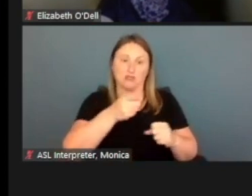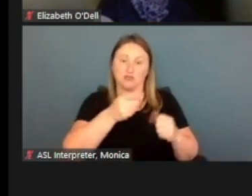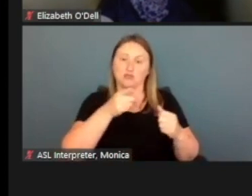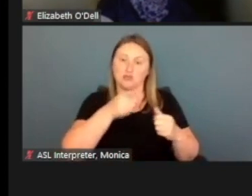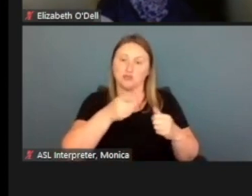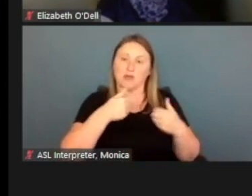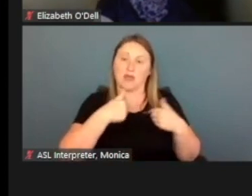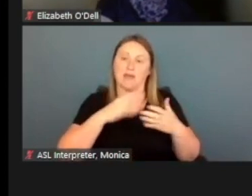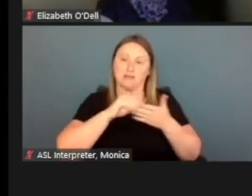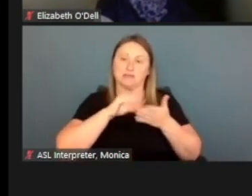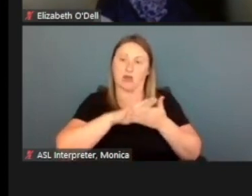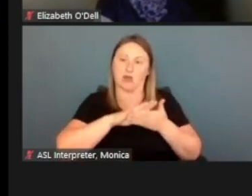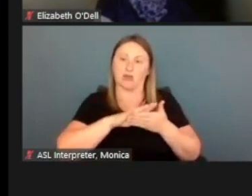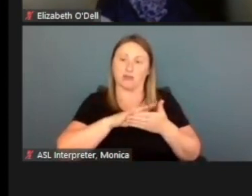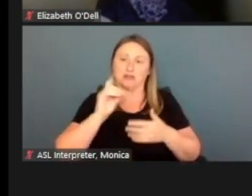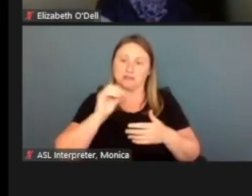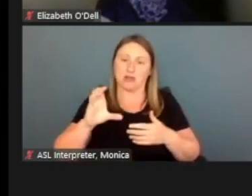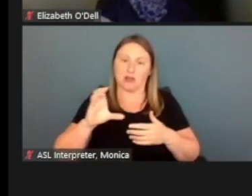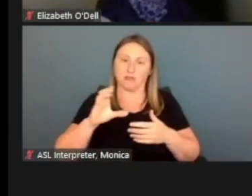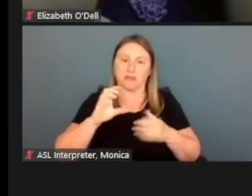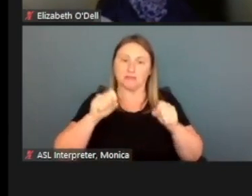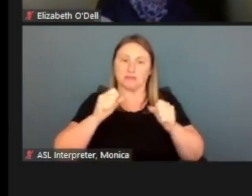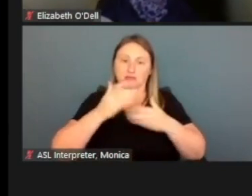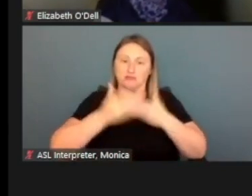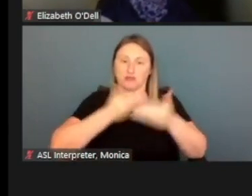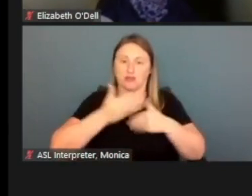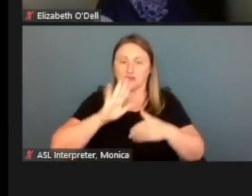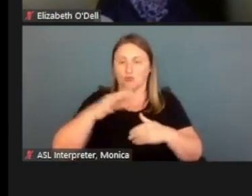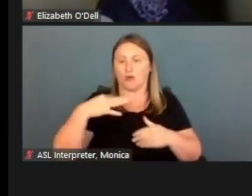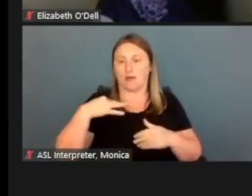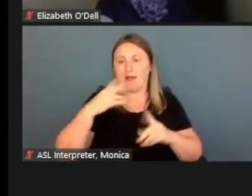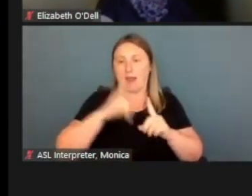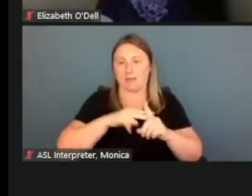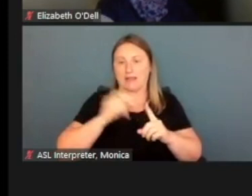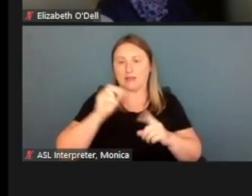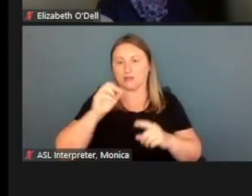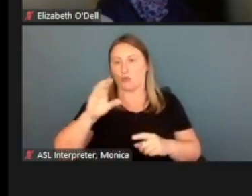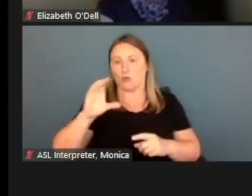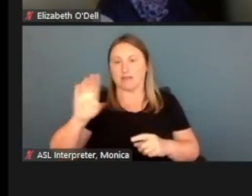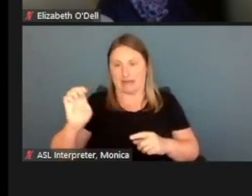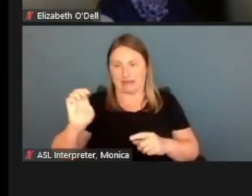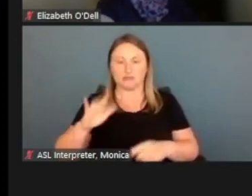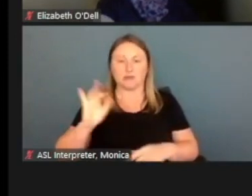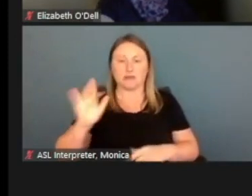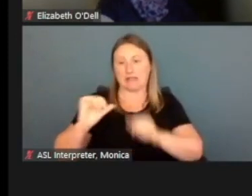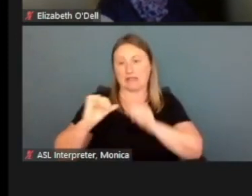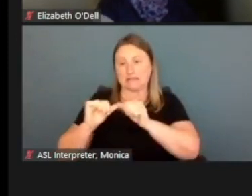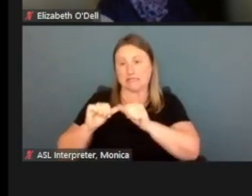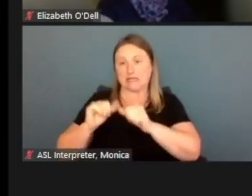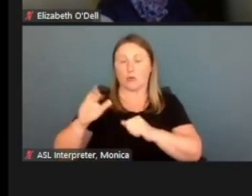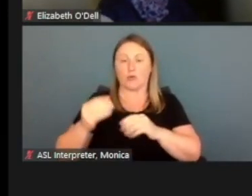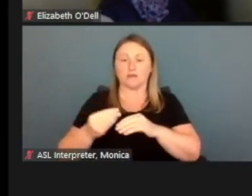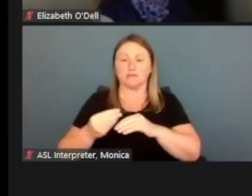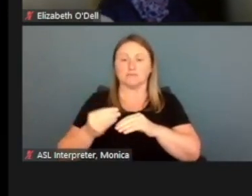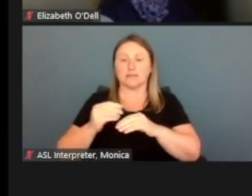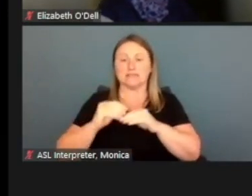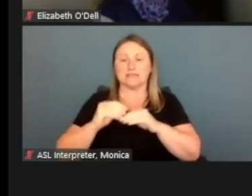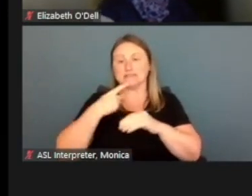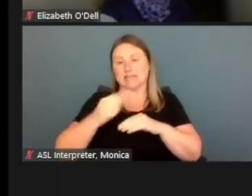to process your application or case, so I can hit, Continue, or I can say, Send us your documents. That's the same thing.